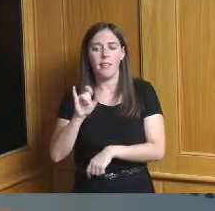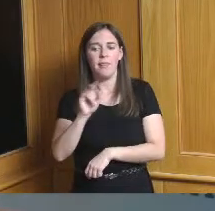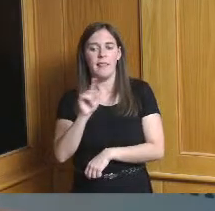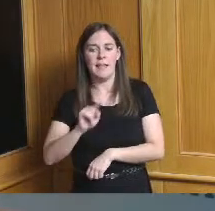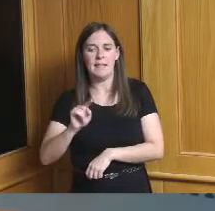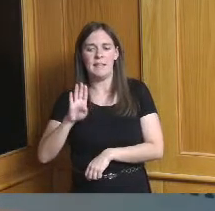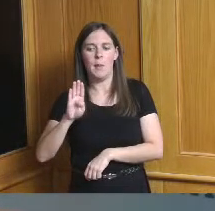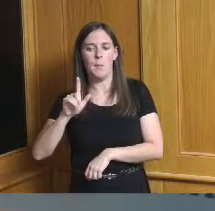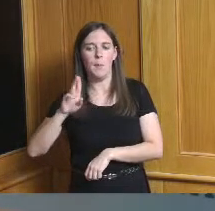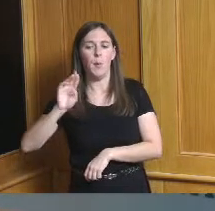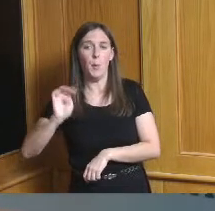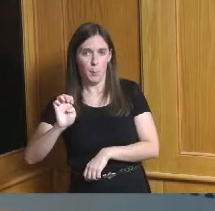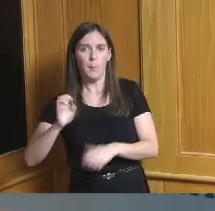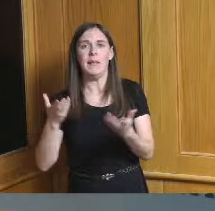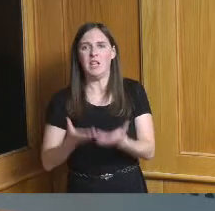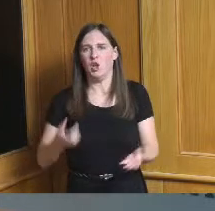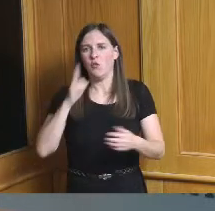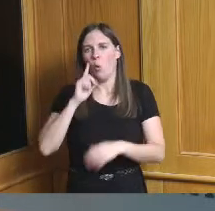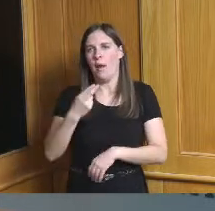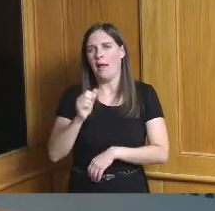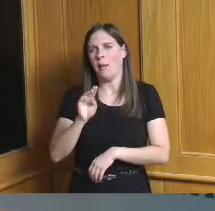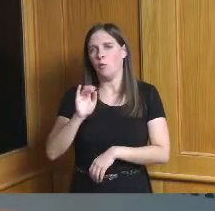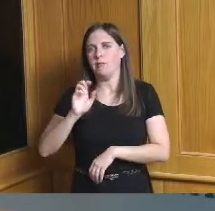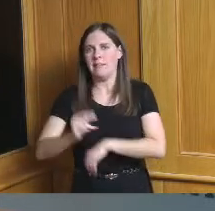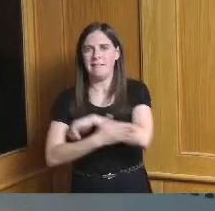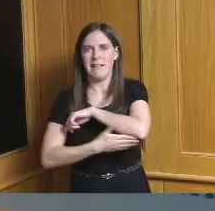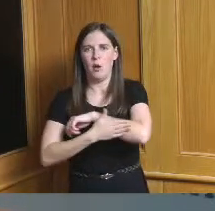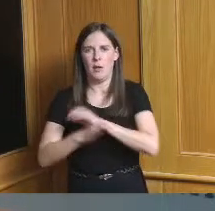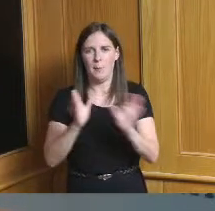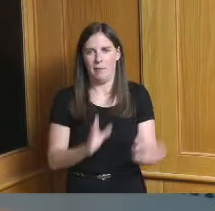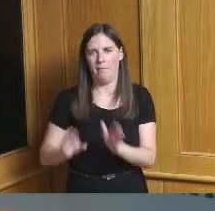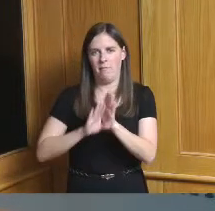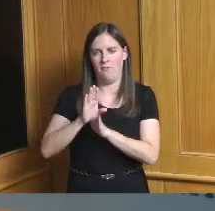Hamilton County Planning and Development department and Clint McIntosh with HCDC